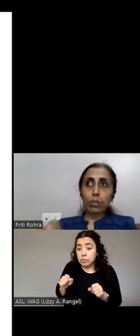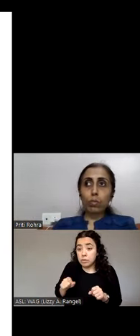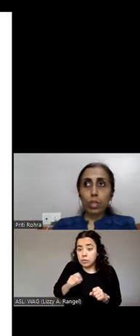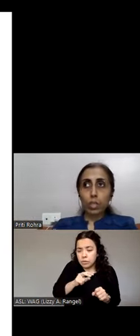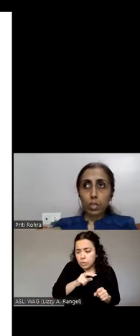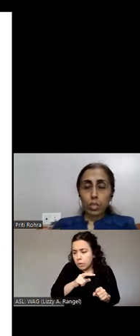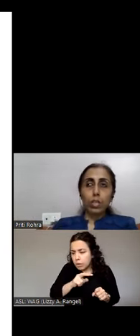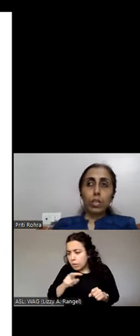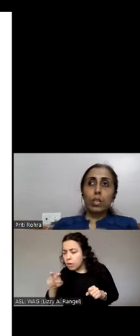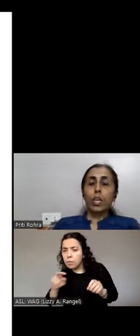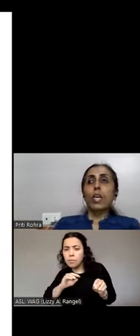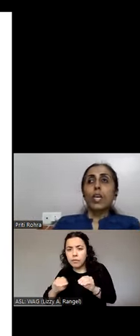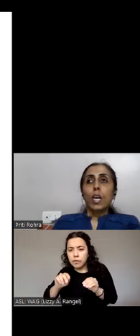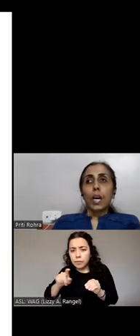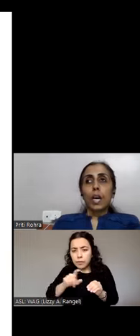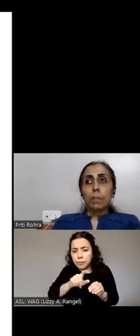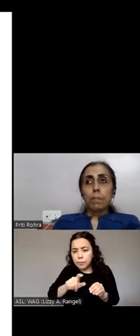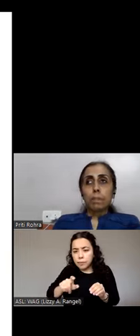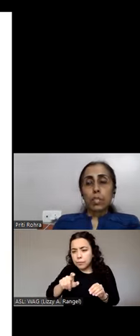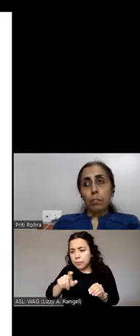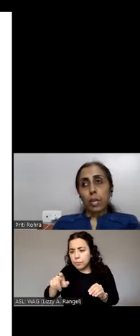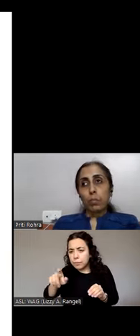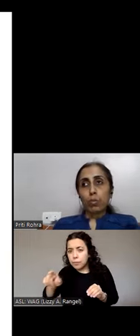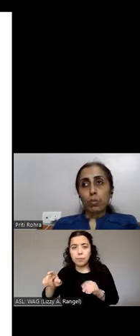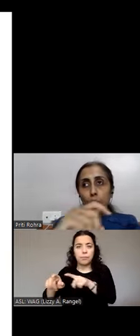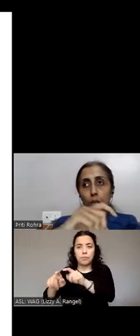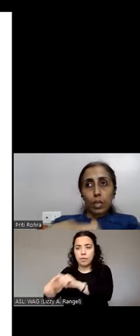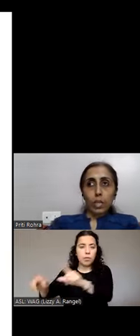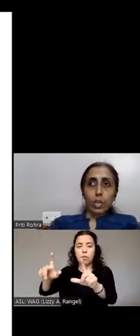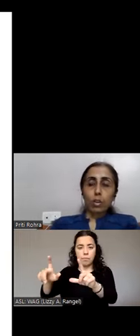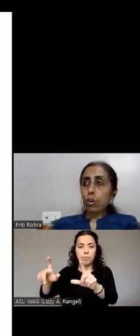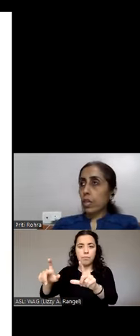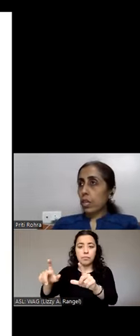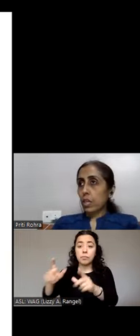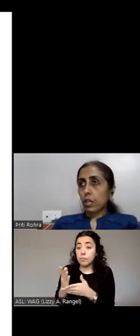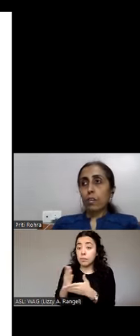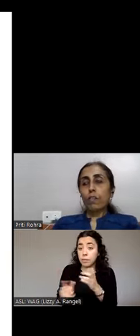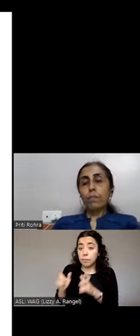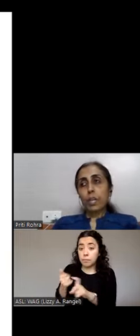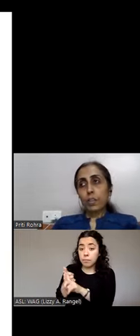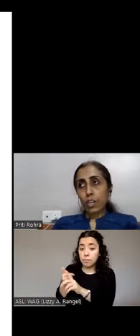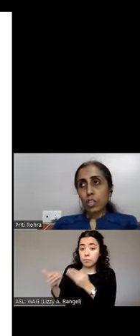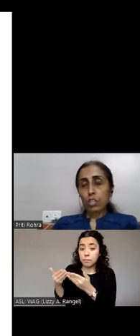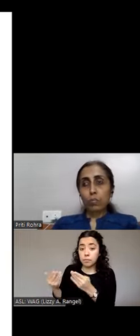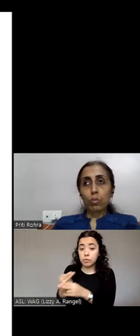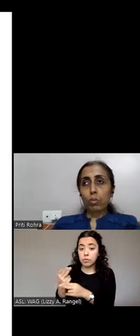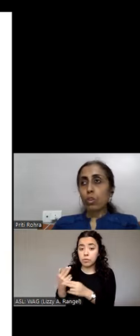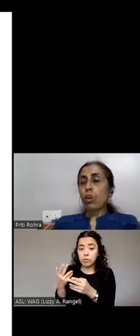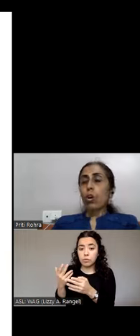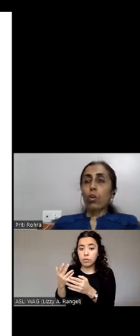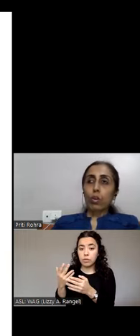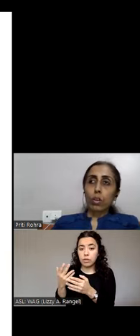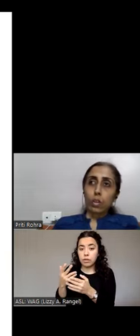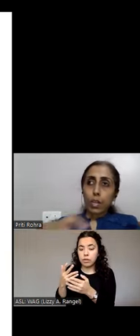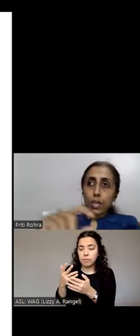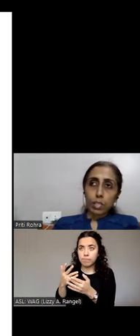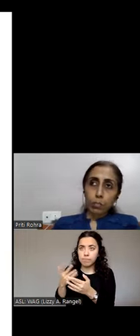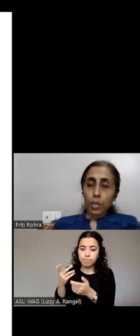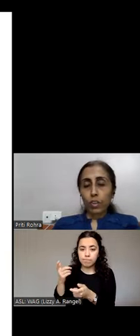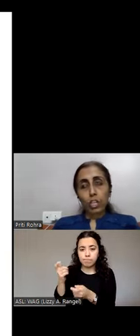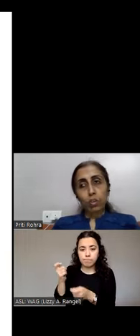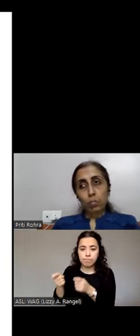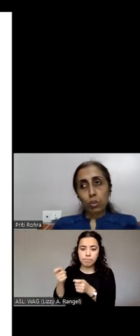to read it. Some might be using a dock area of magnification load or a lens magnification mode.